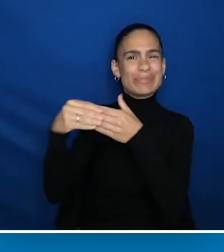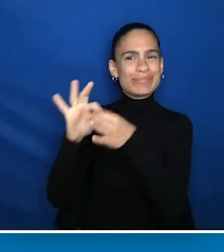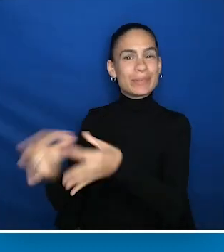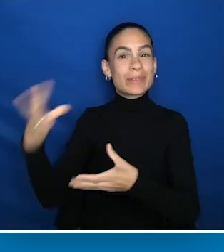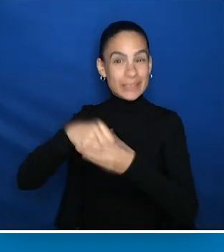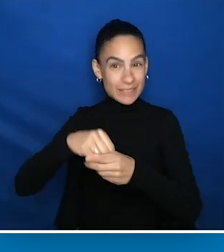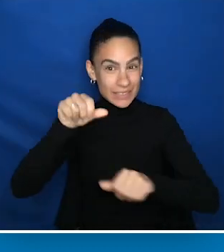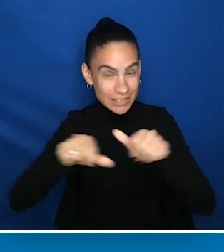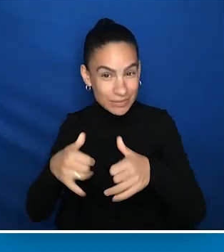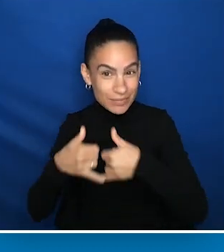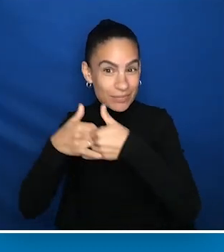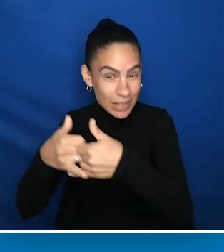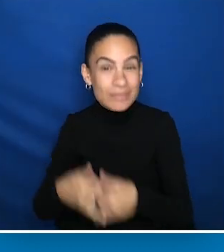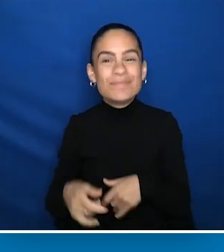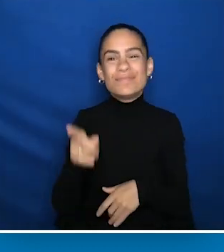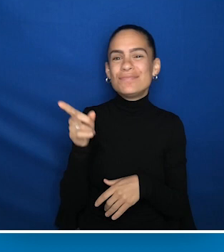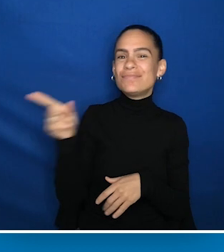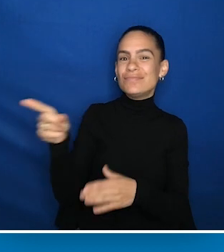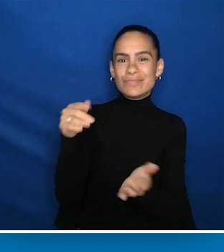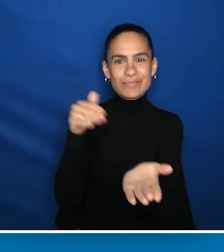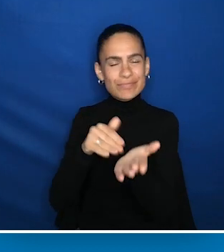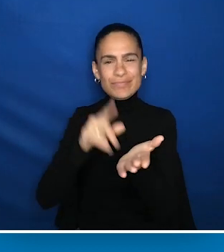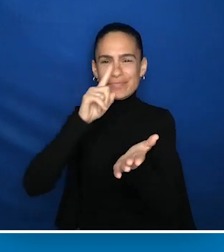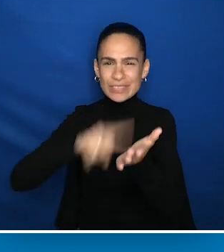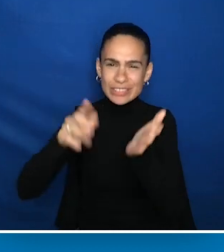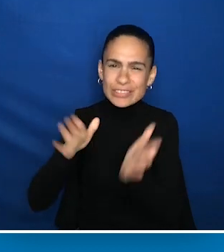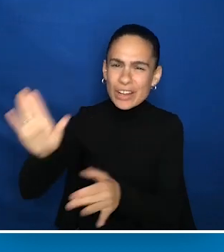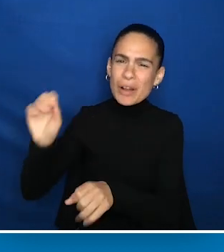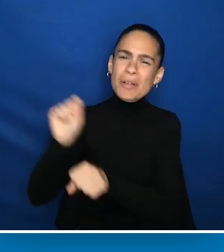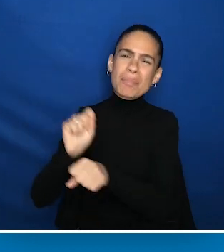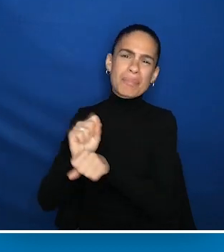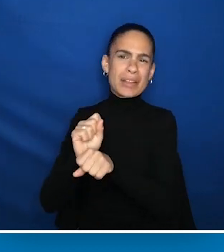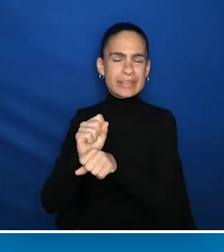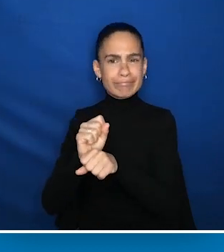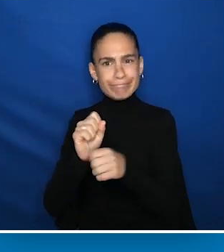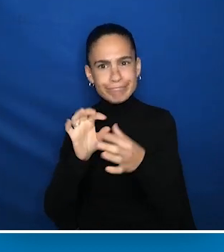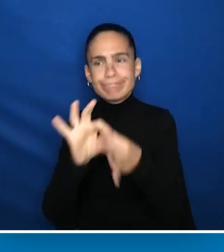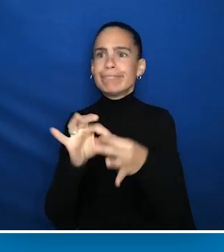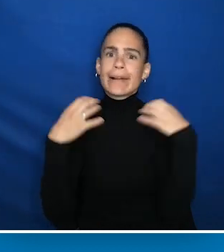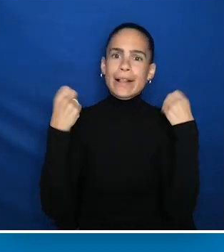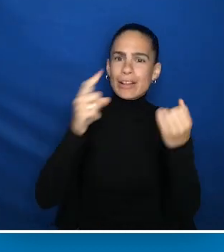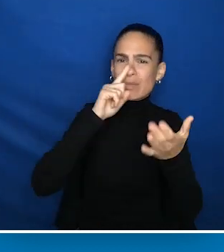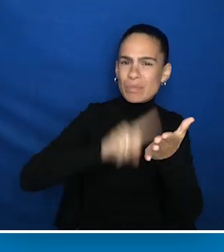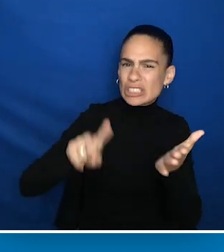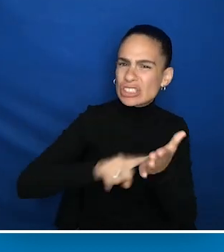Dr. Iezzoni is a physician researcher whose work in health services research has profoundly advanced the health